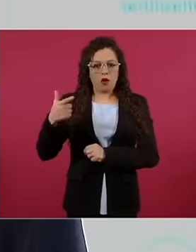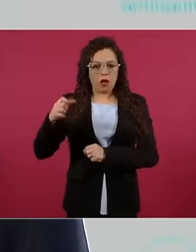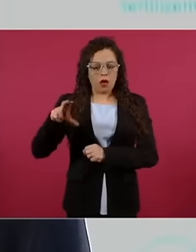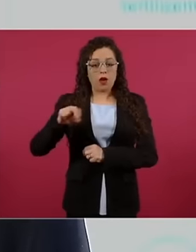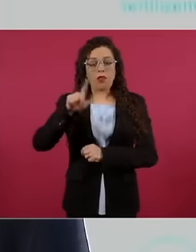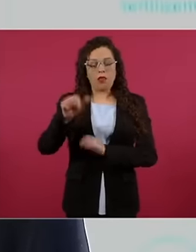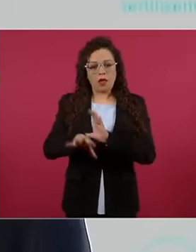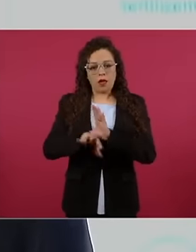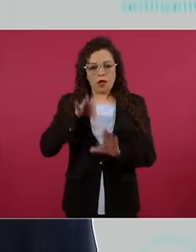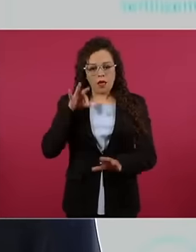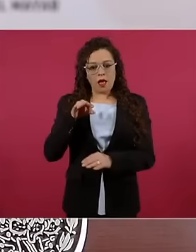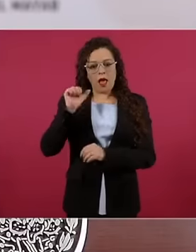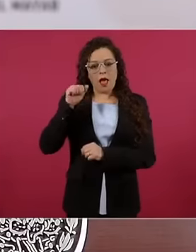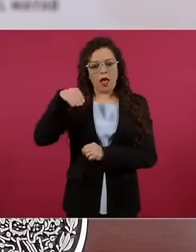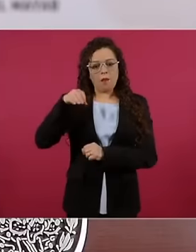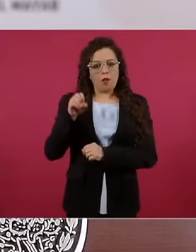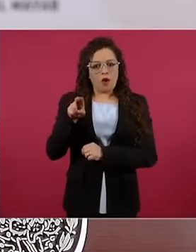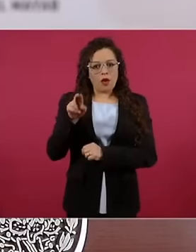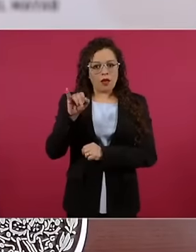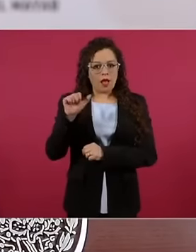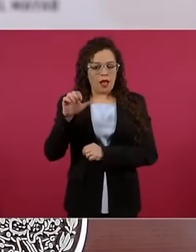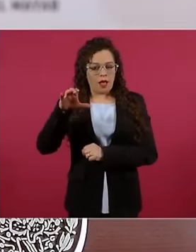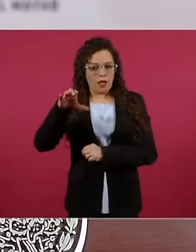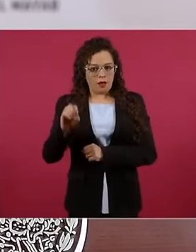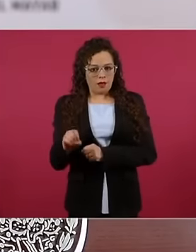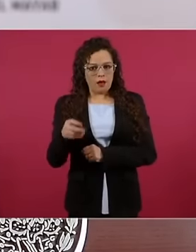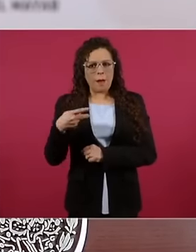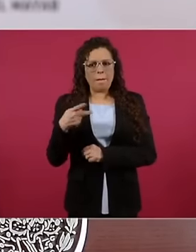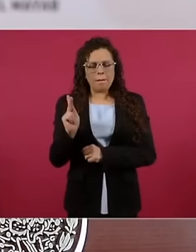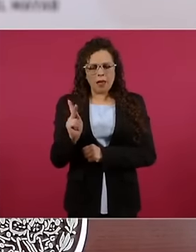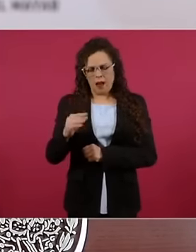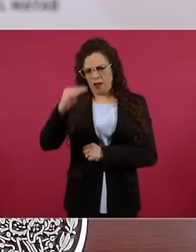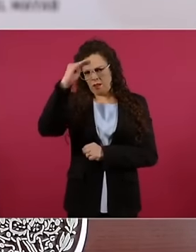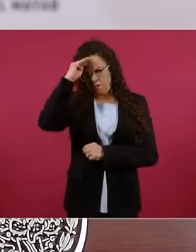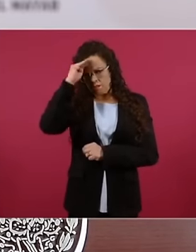nitrogen from the atmosphere, but here the important thing is where the water is going to come from. leave